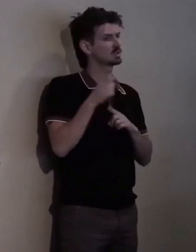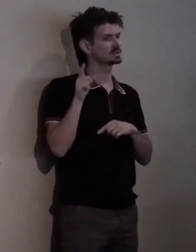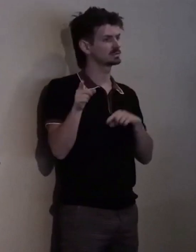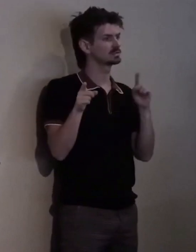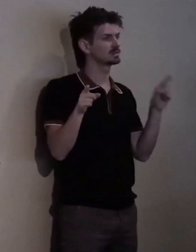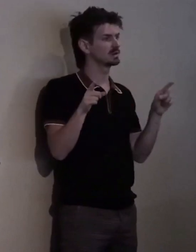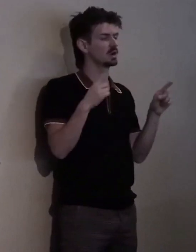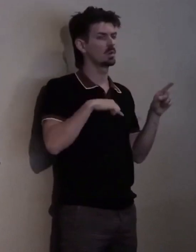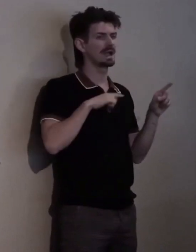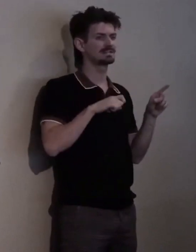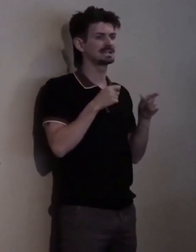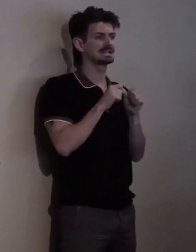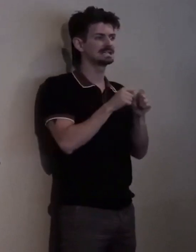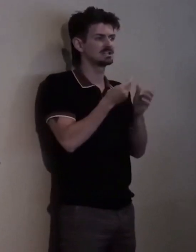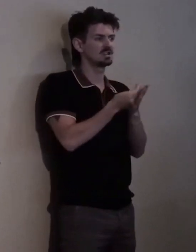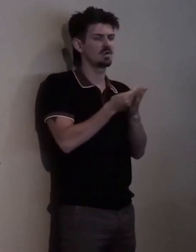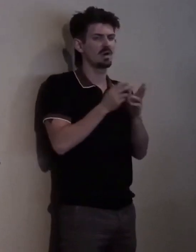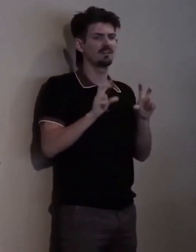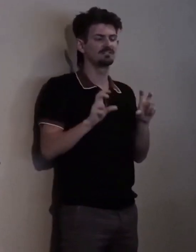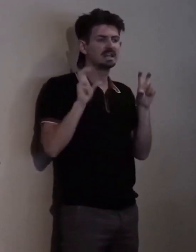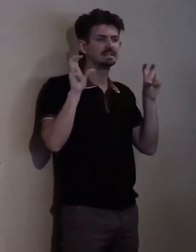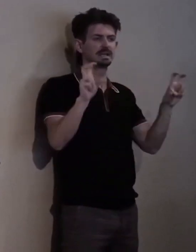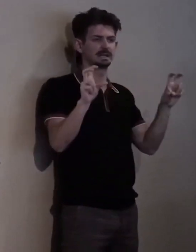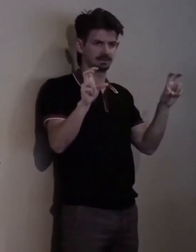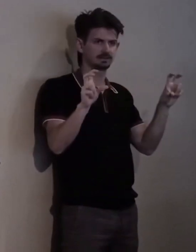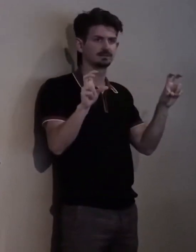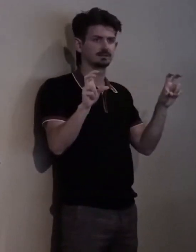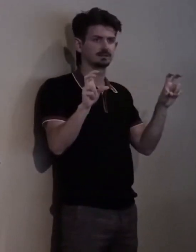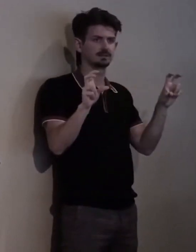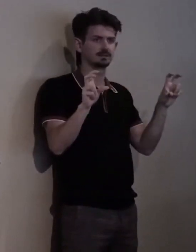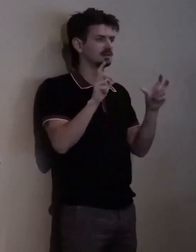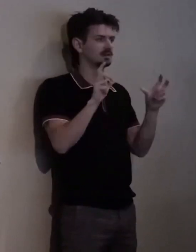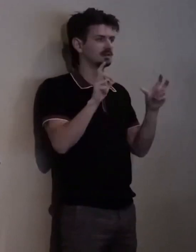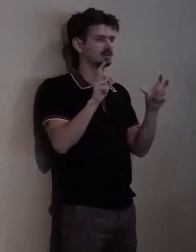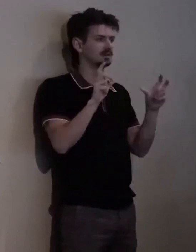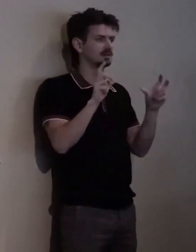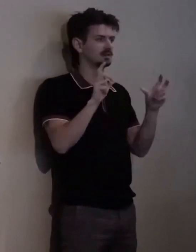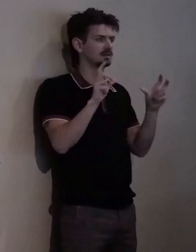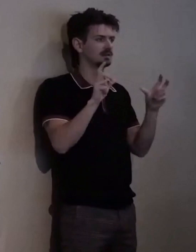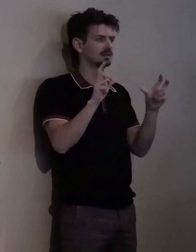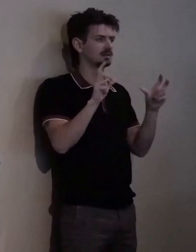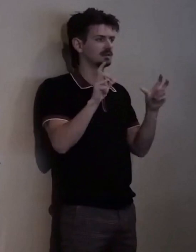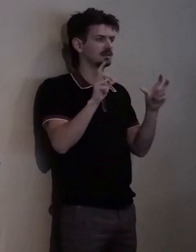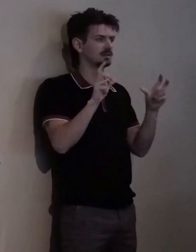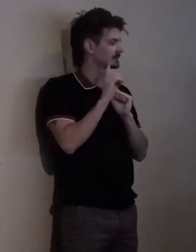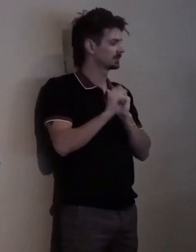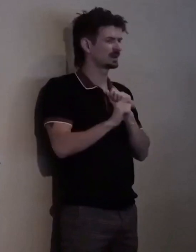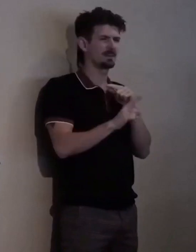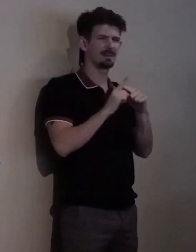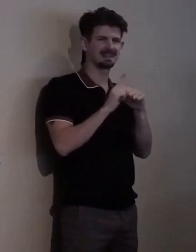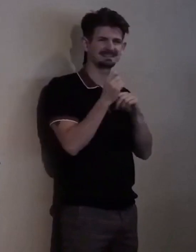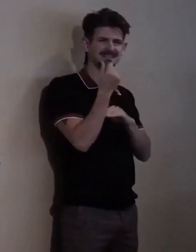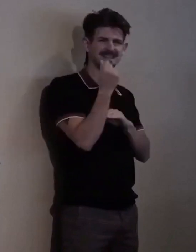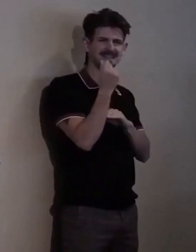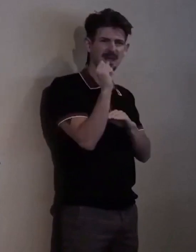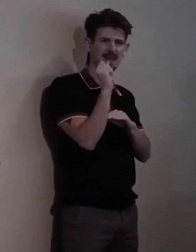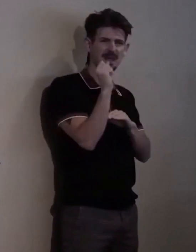as part of fighting for civil rights of people with disabilities. We need to also fund campaigns to educate the legal professionals